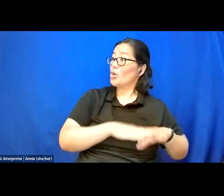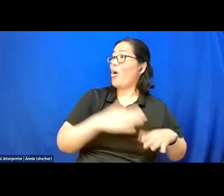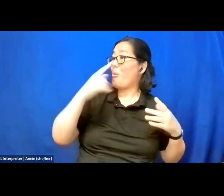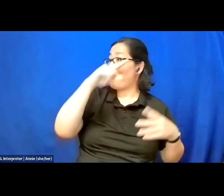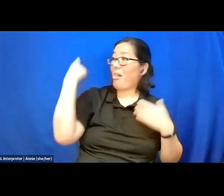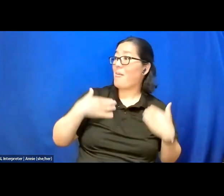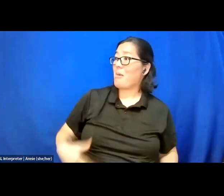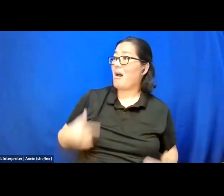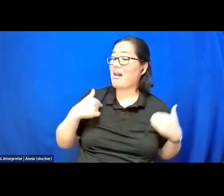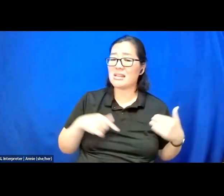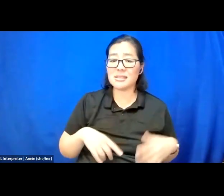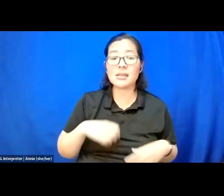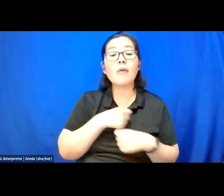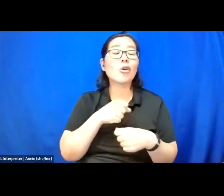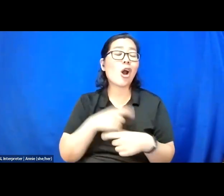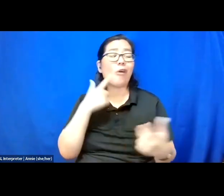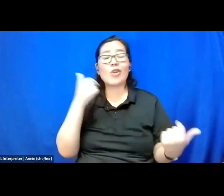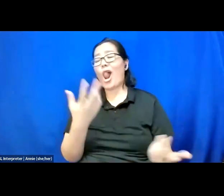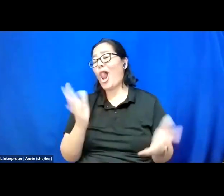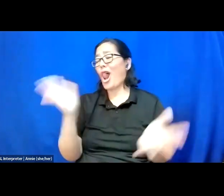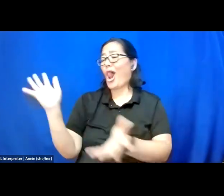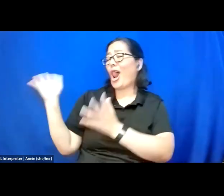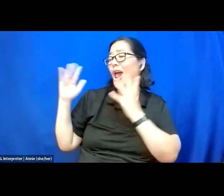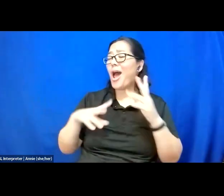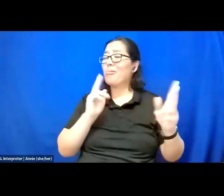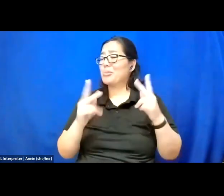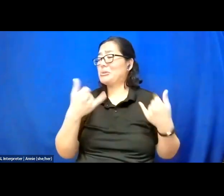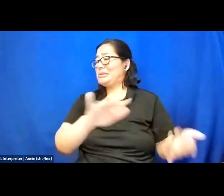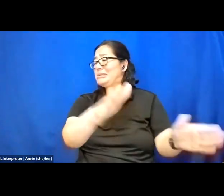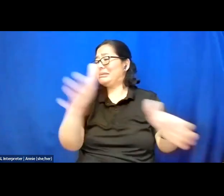Have coffee, laughing about how people still dying from lung cancer,